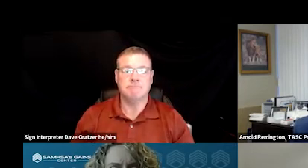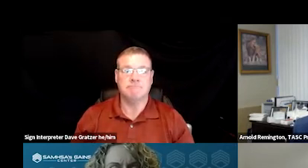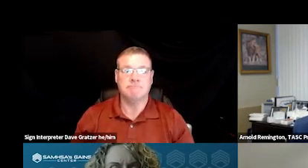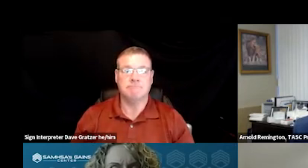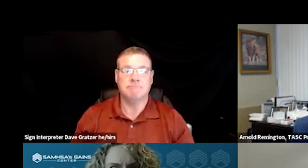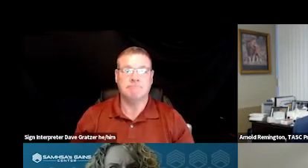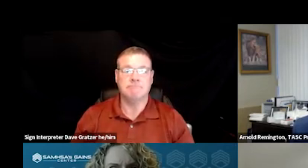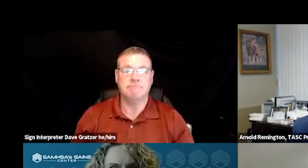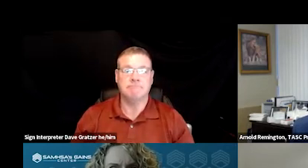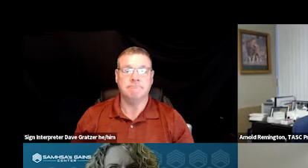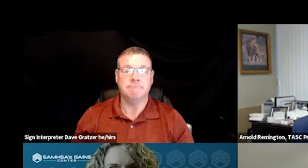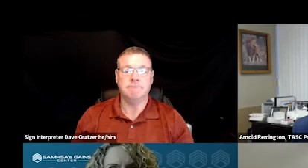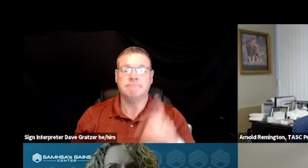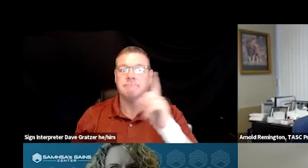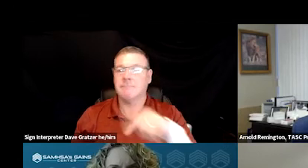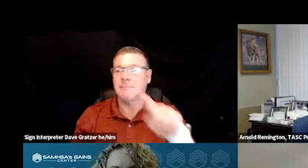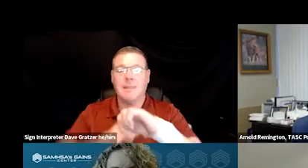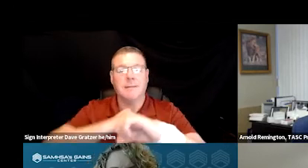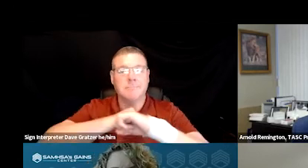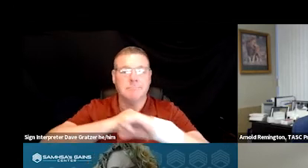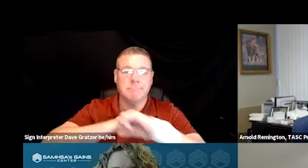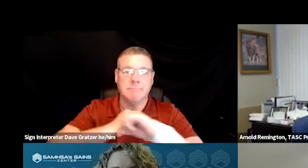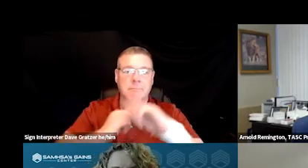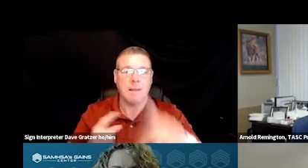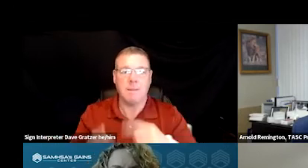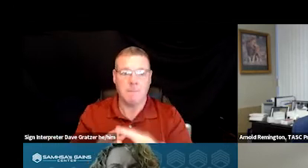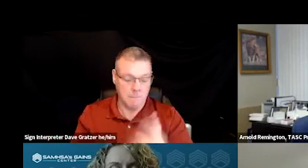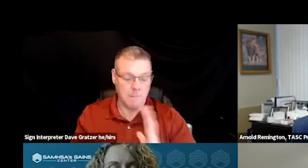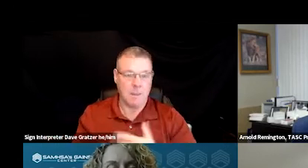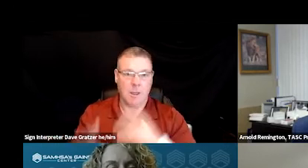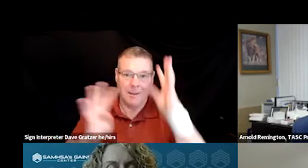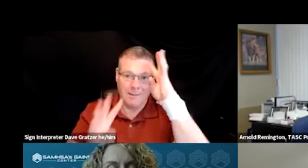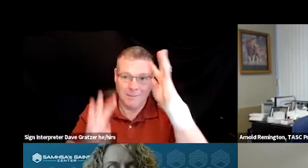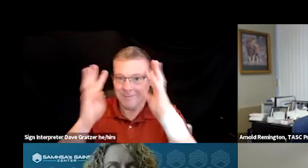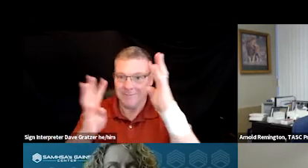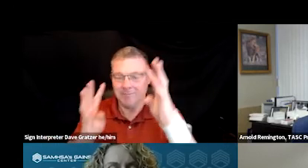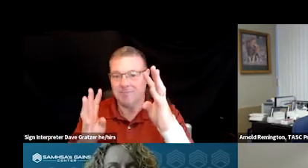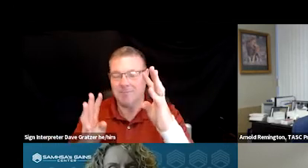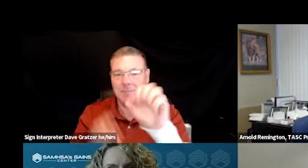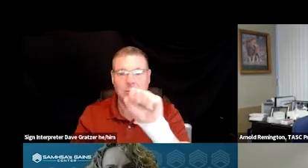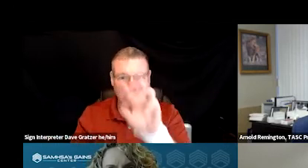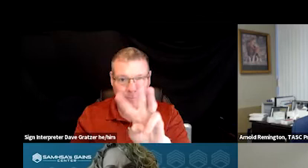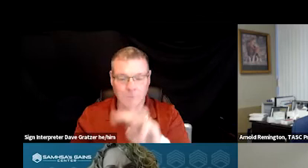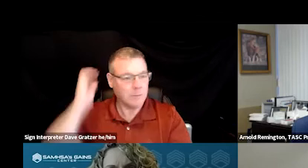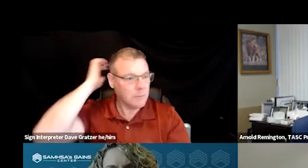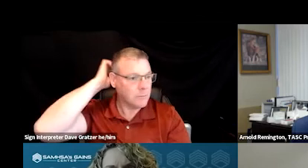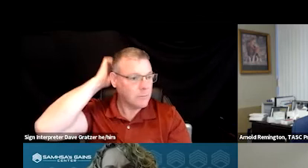Okay, this just kind of touts a little bit about our innovative software, that really is a growing need.